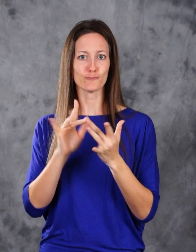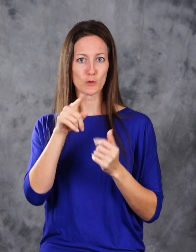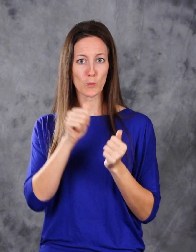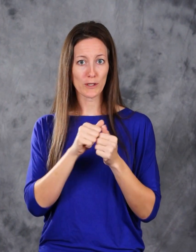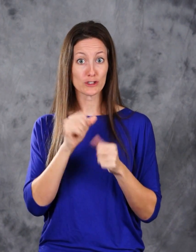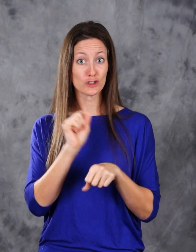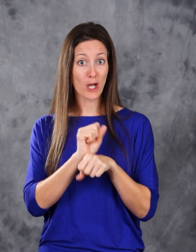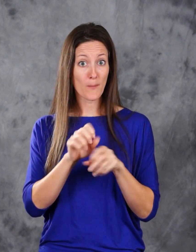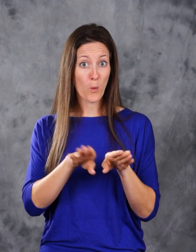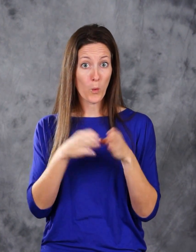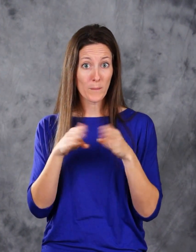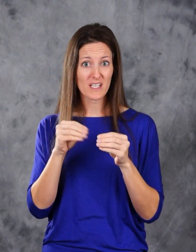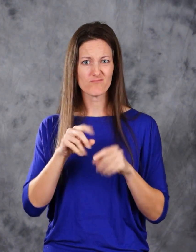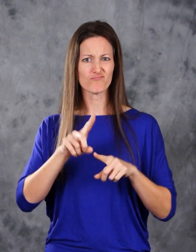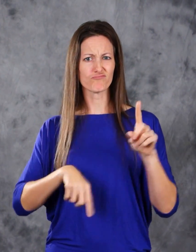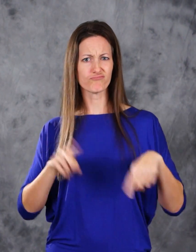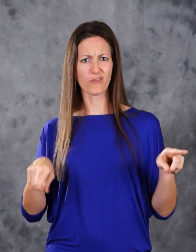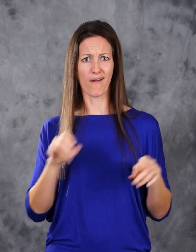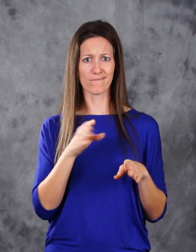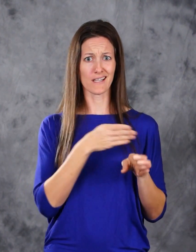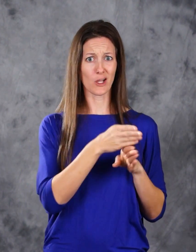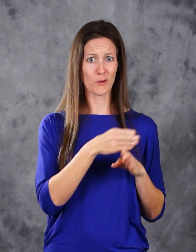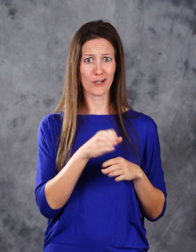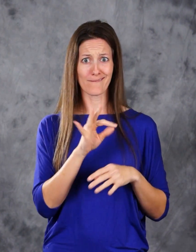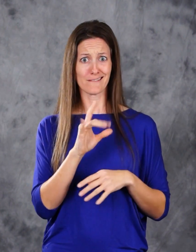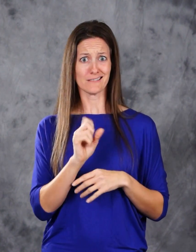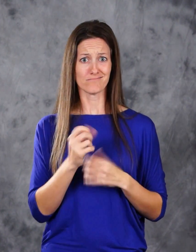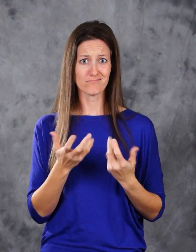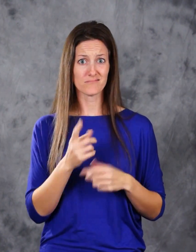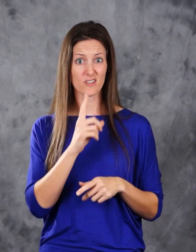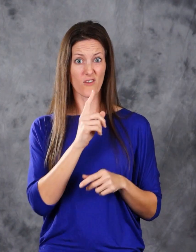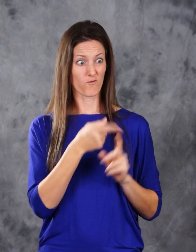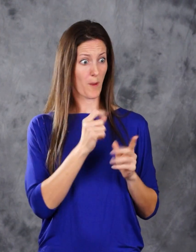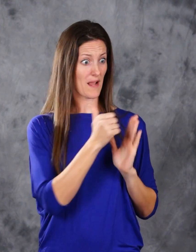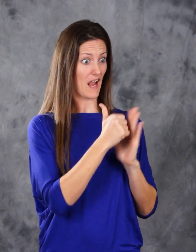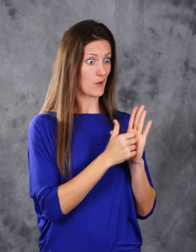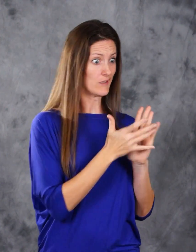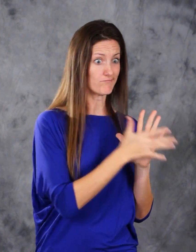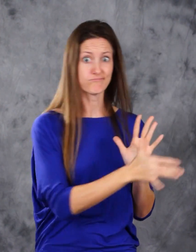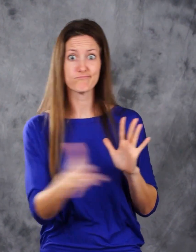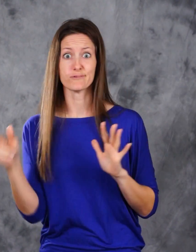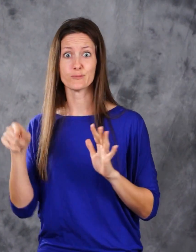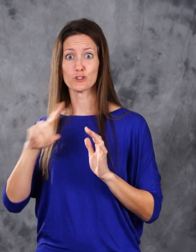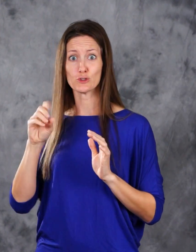with job openings in a wide variety of career fields. From accounting to zoology –